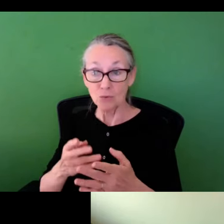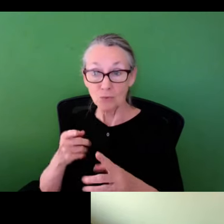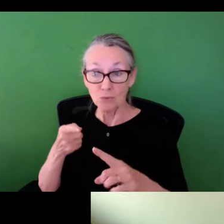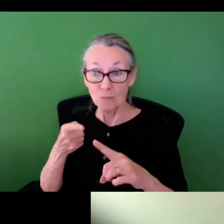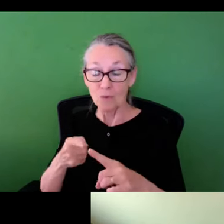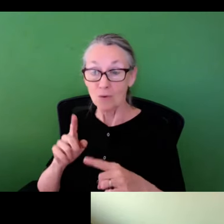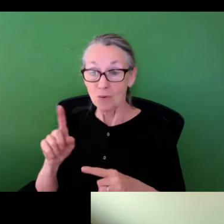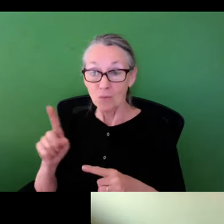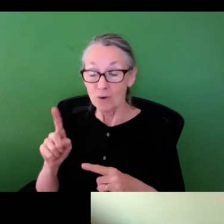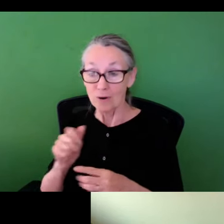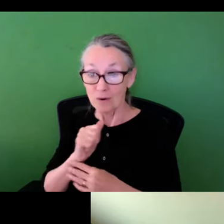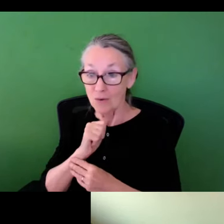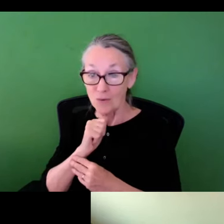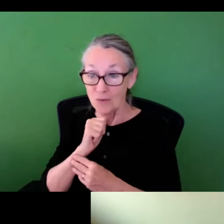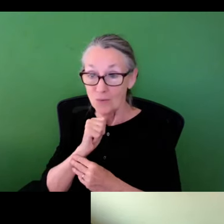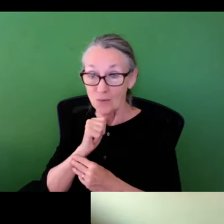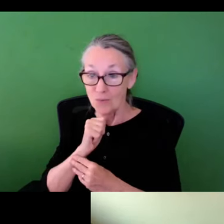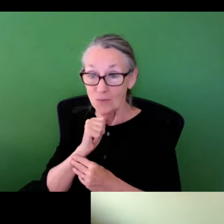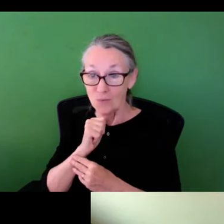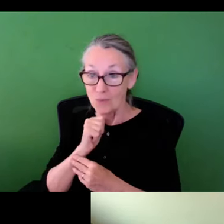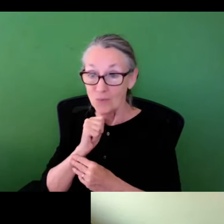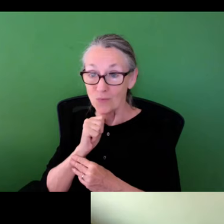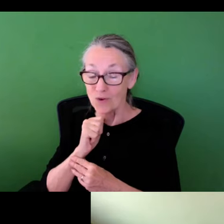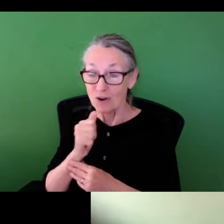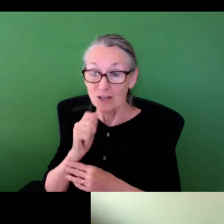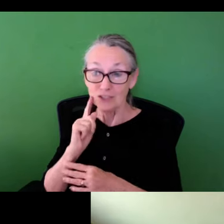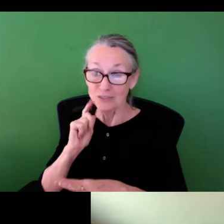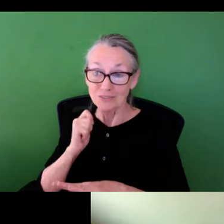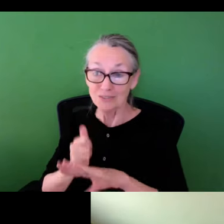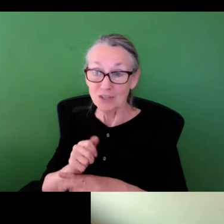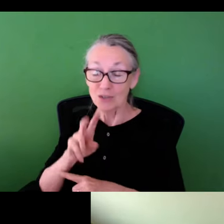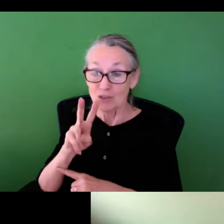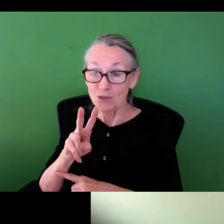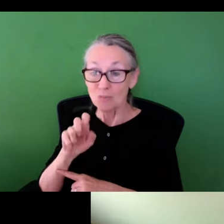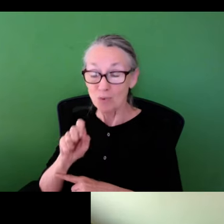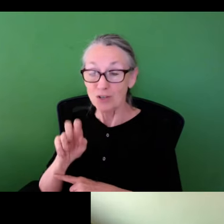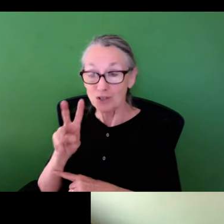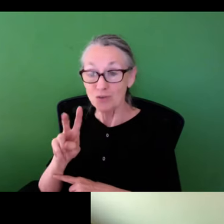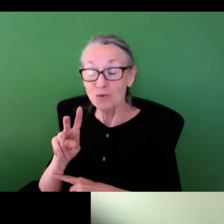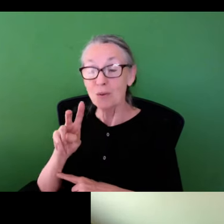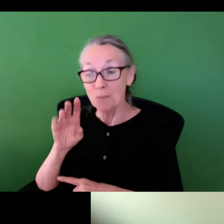forward. However, if we get to a point where we are just not doing